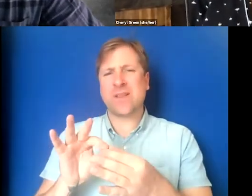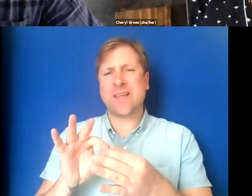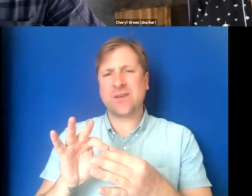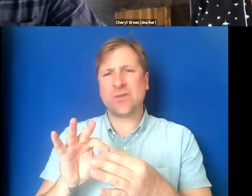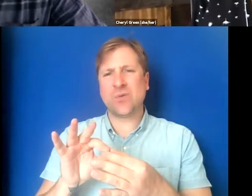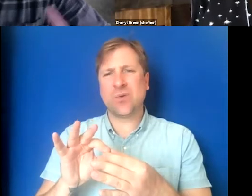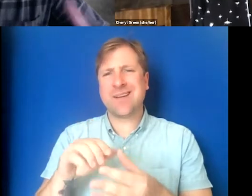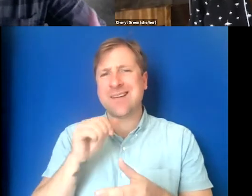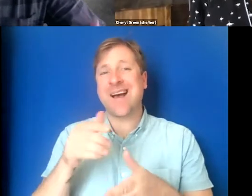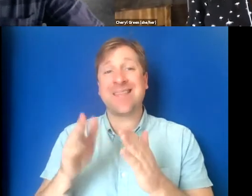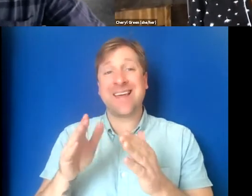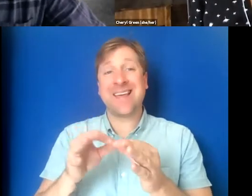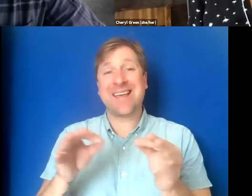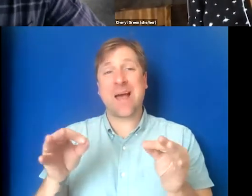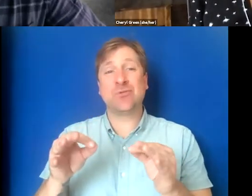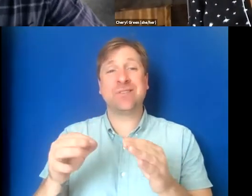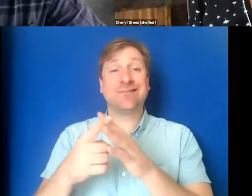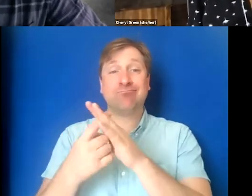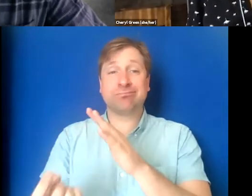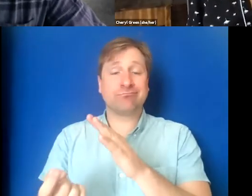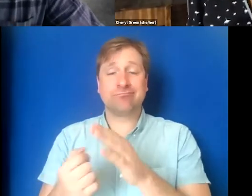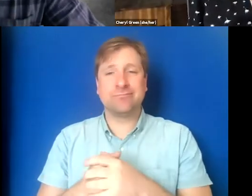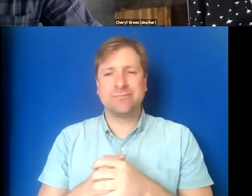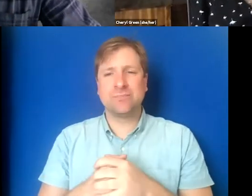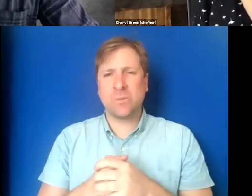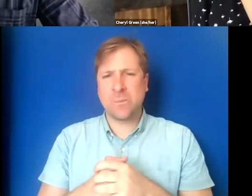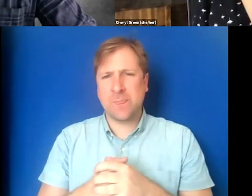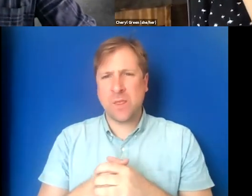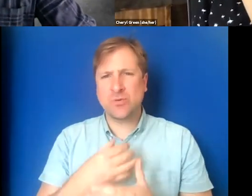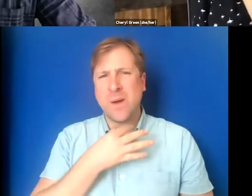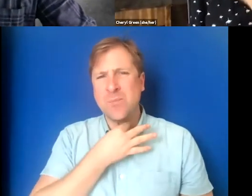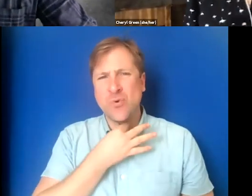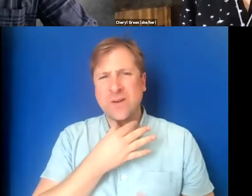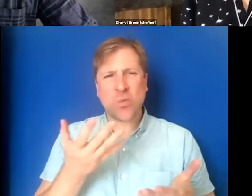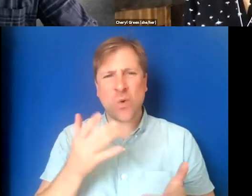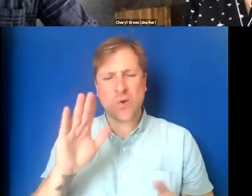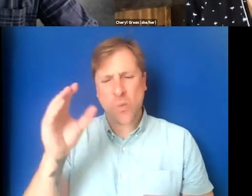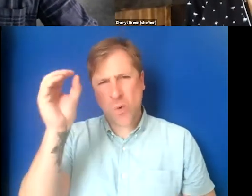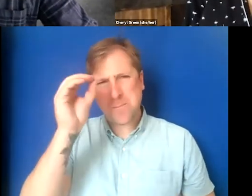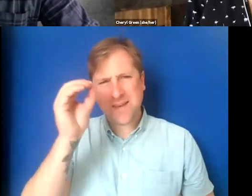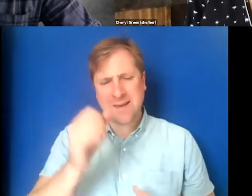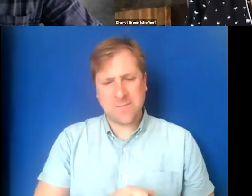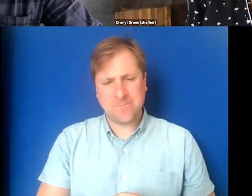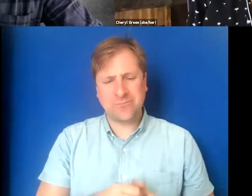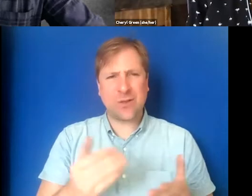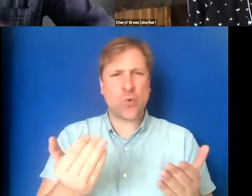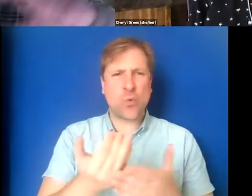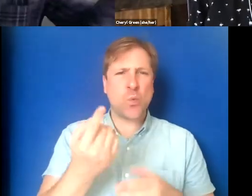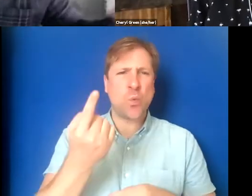not letting captions slip through the cracks. And I'm curious what you think either at New Day Films or for really,